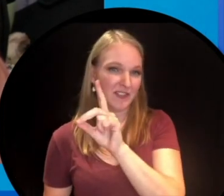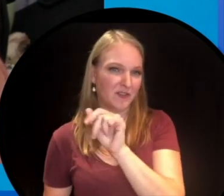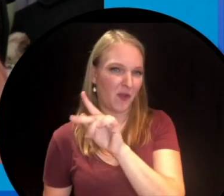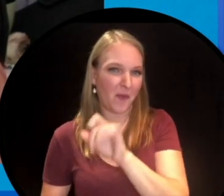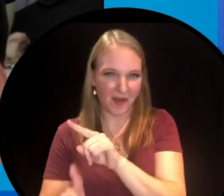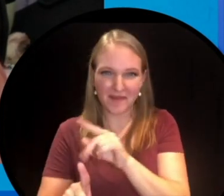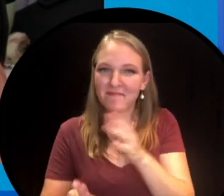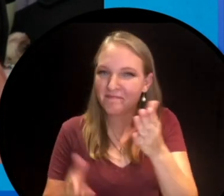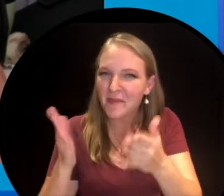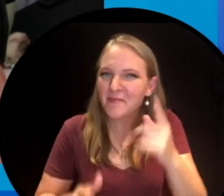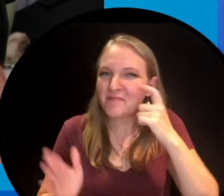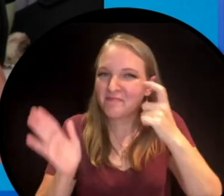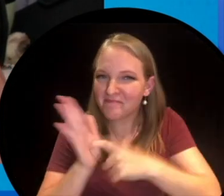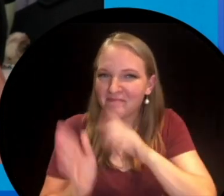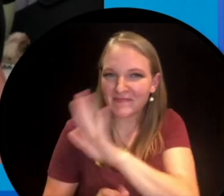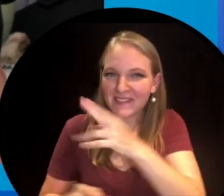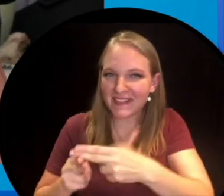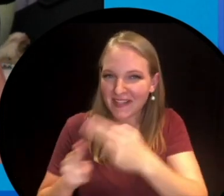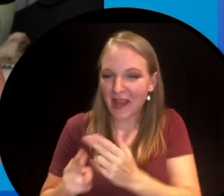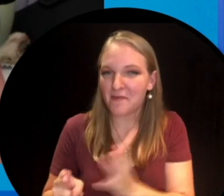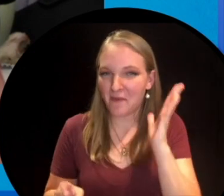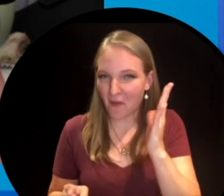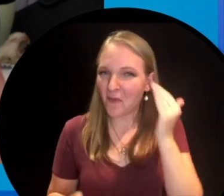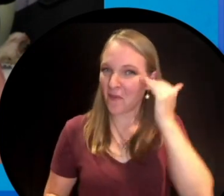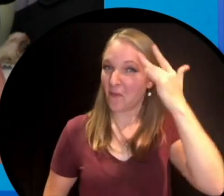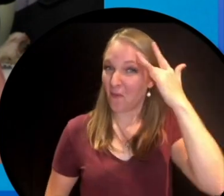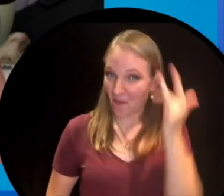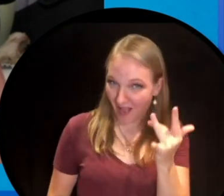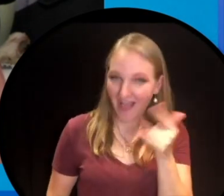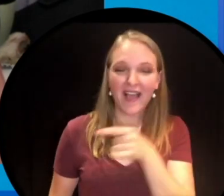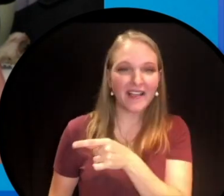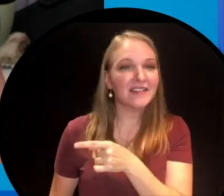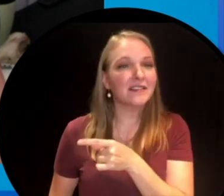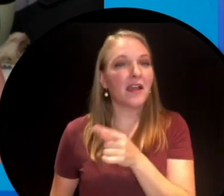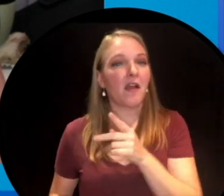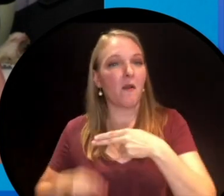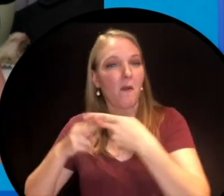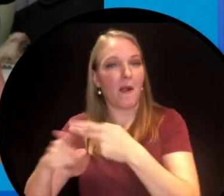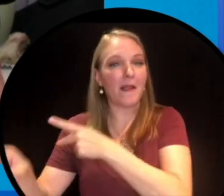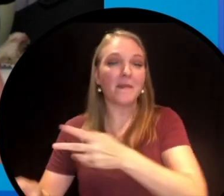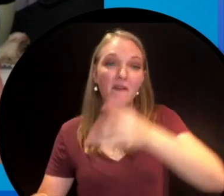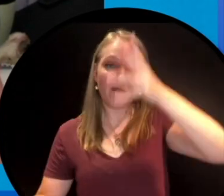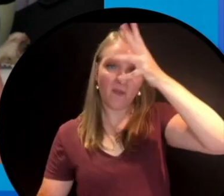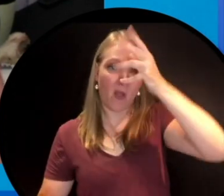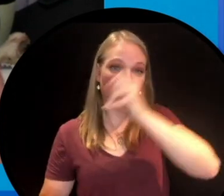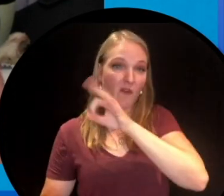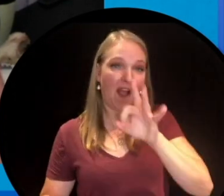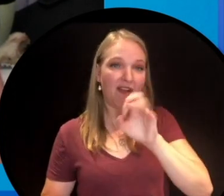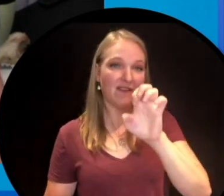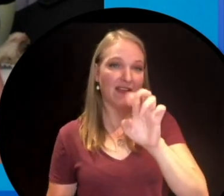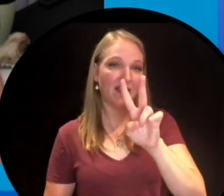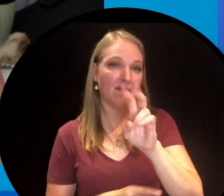if that name rings a bell you probably know why. He is known as the founder or father of evolution